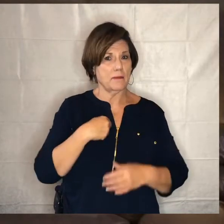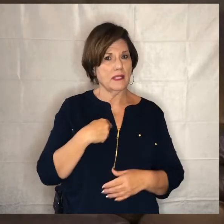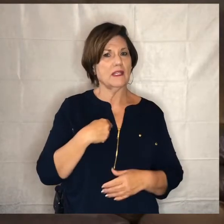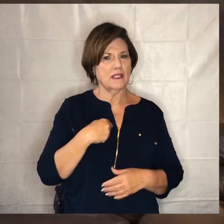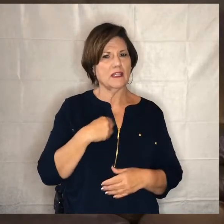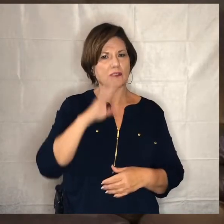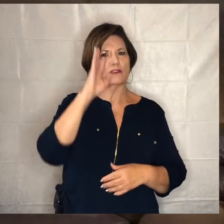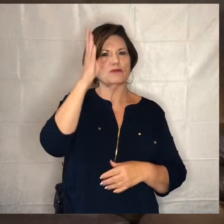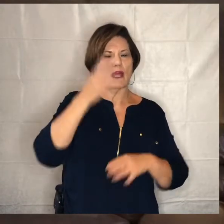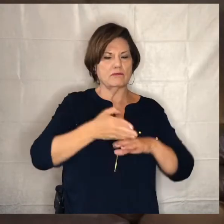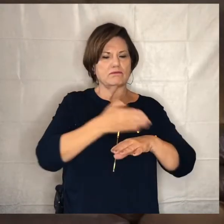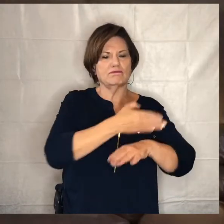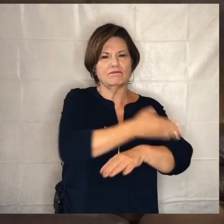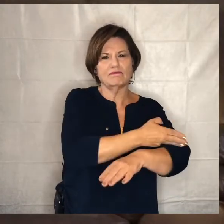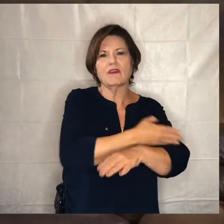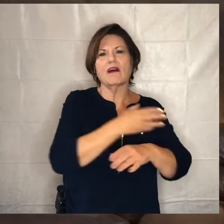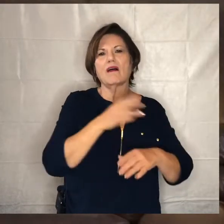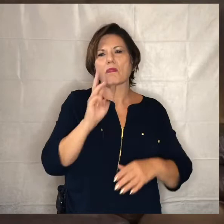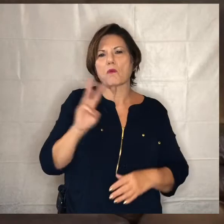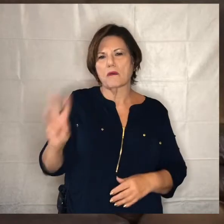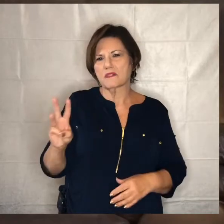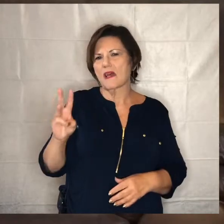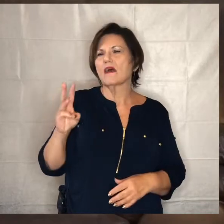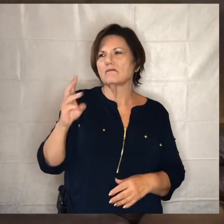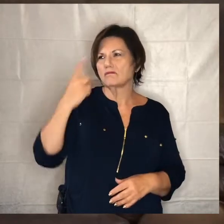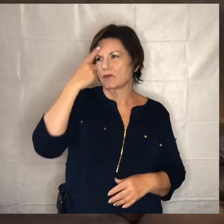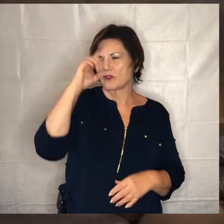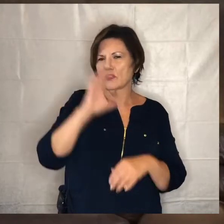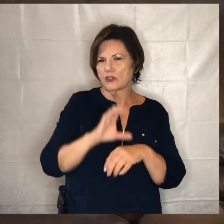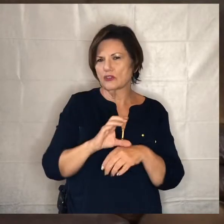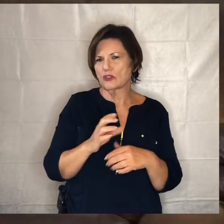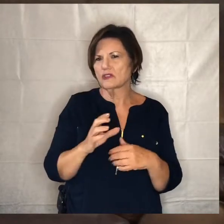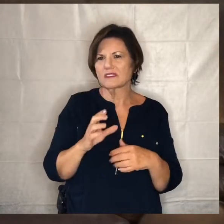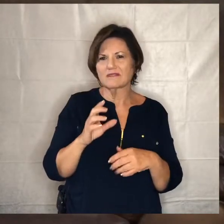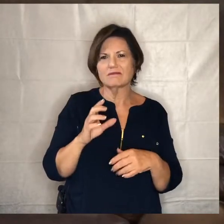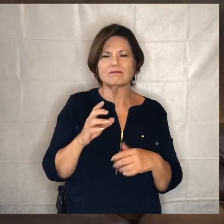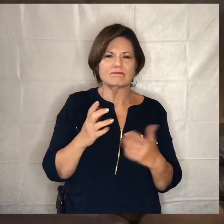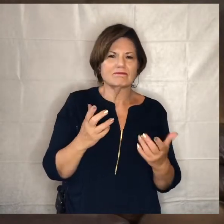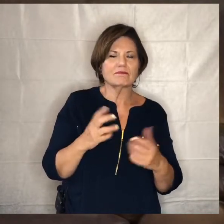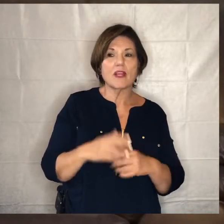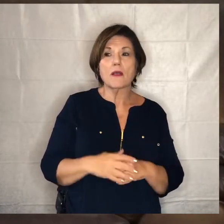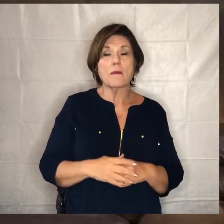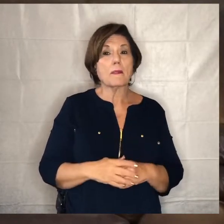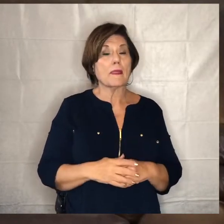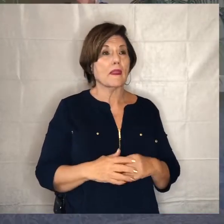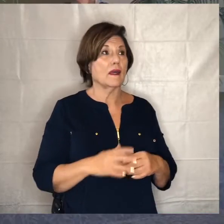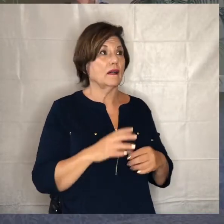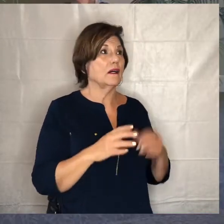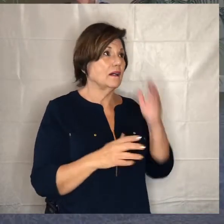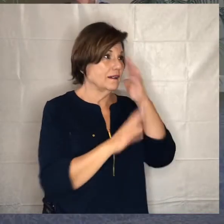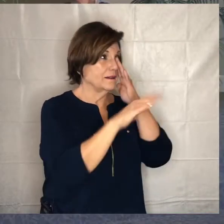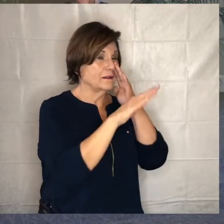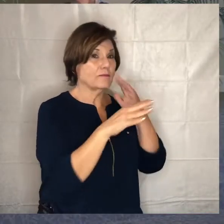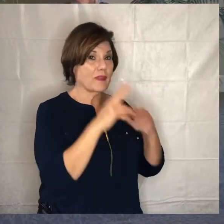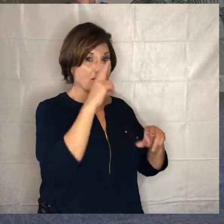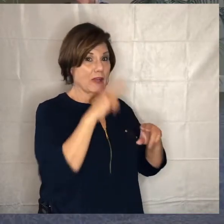the church even when we're not meeting here you know so yeah it was fun um being kind of on the